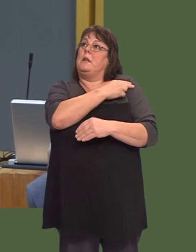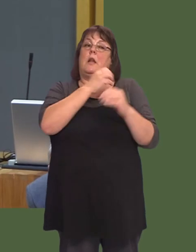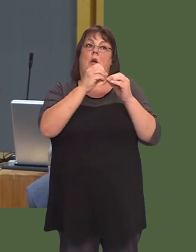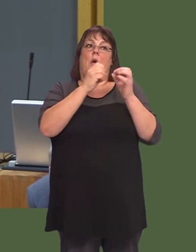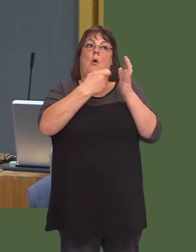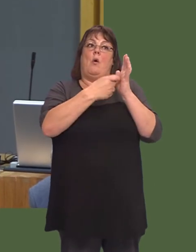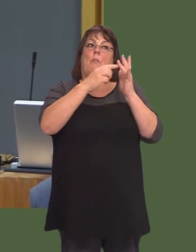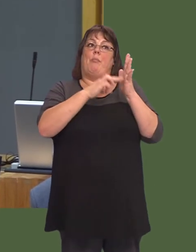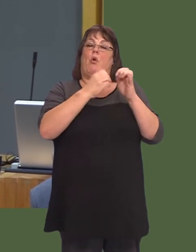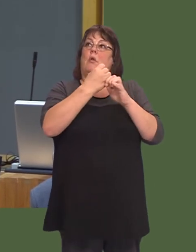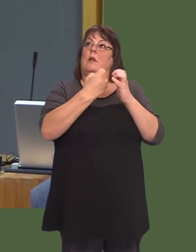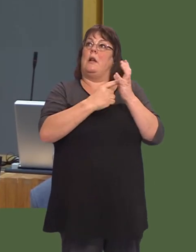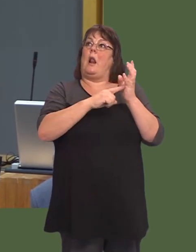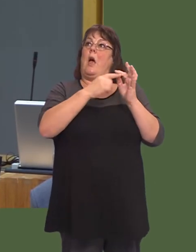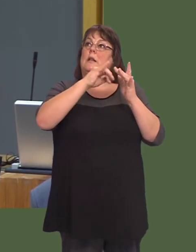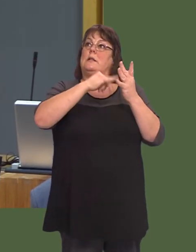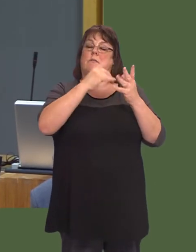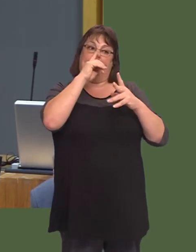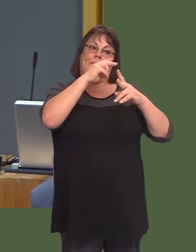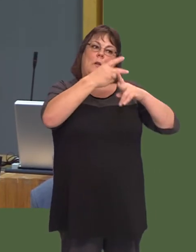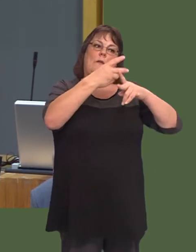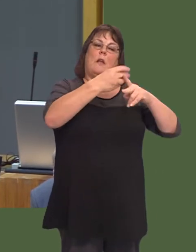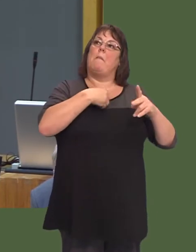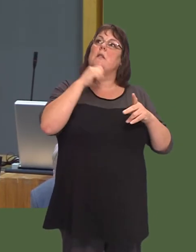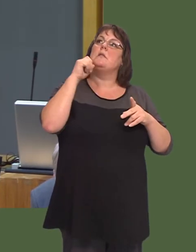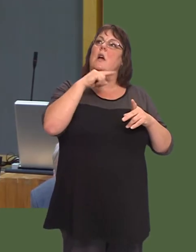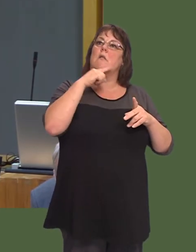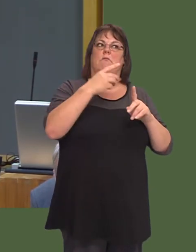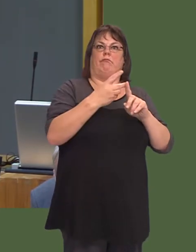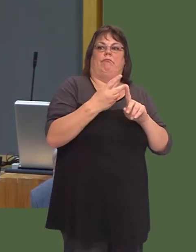fy mab yn ystod y pythefnos diwethaf yn yr adran ddamweiniau ac achosion brys?